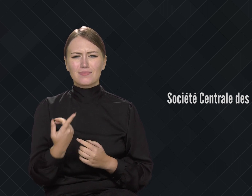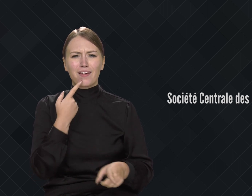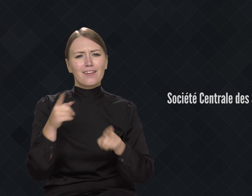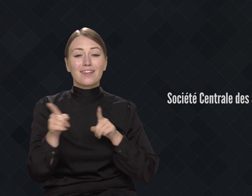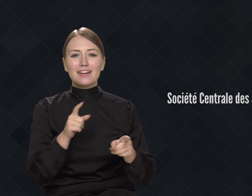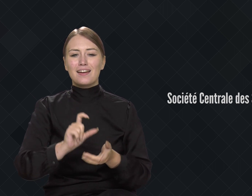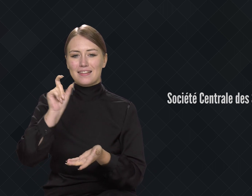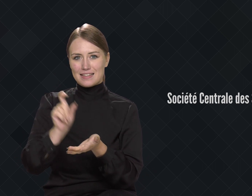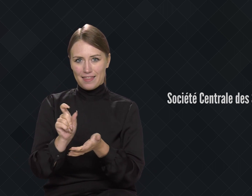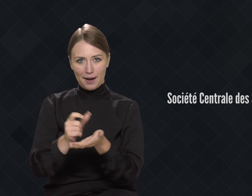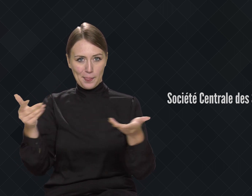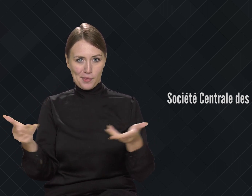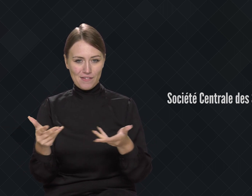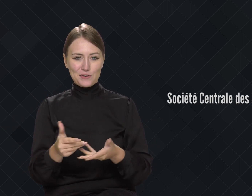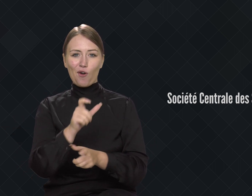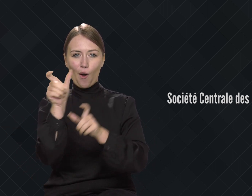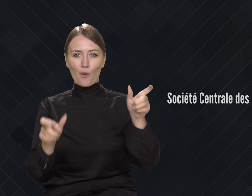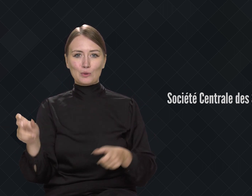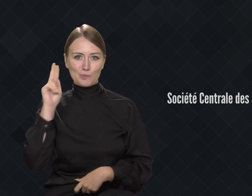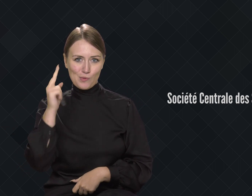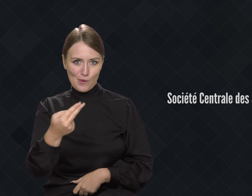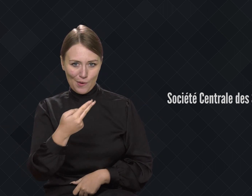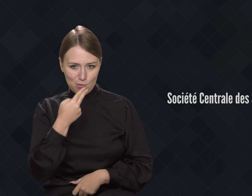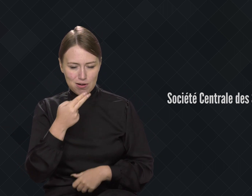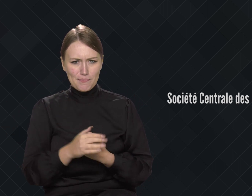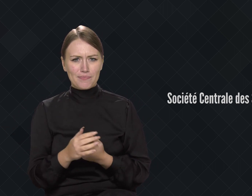or the Central Society of the Deaf and Mute.